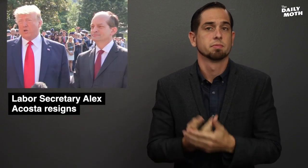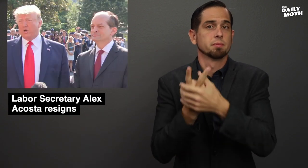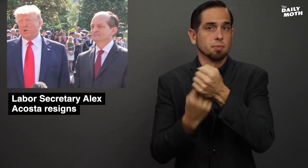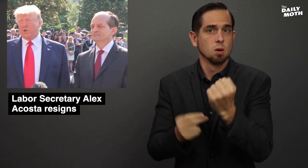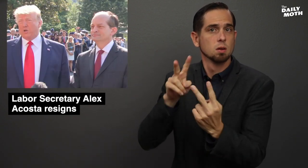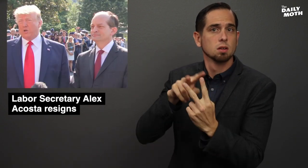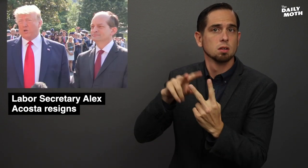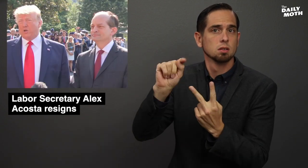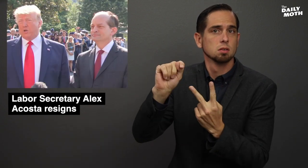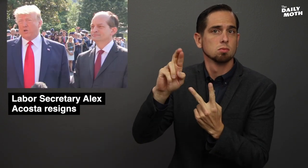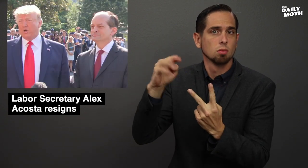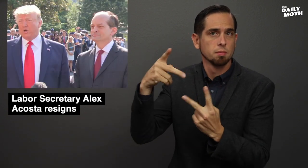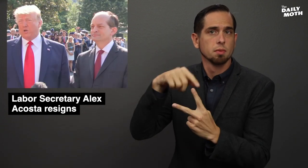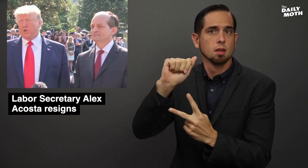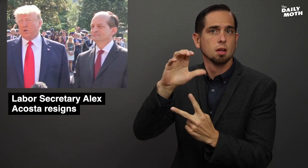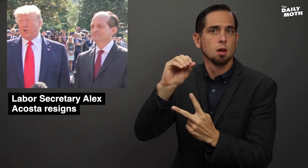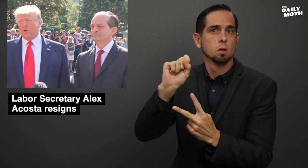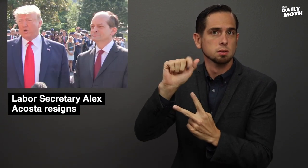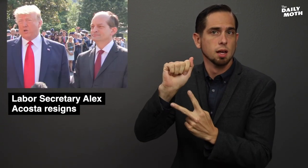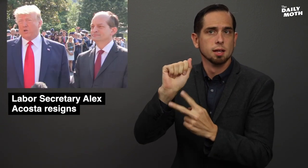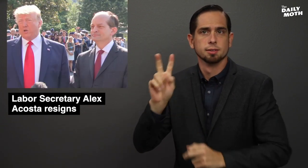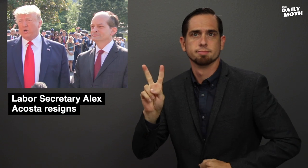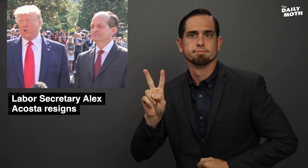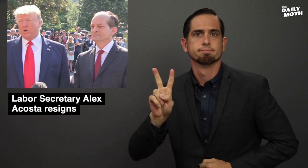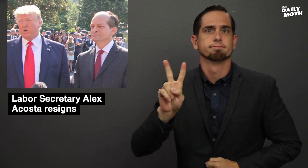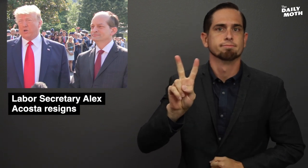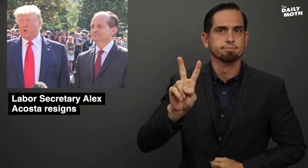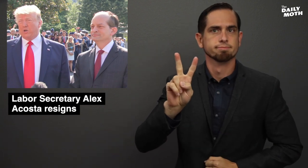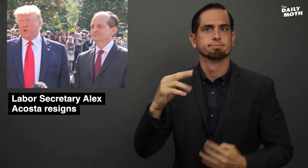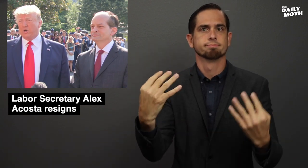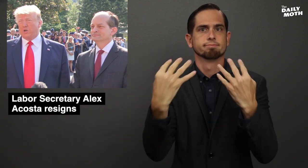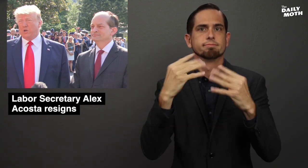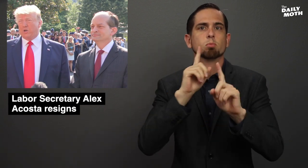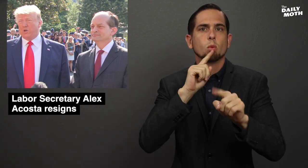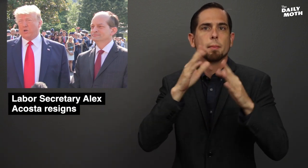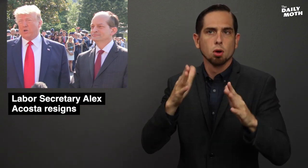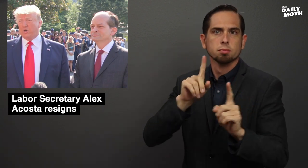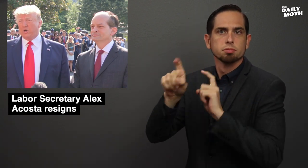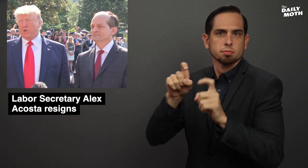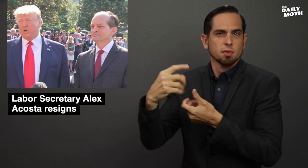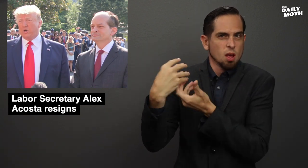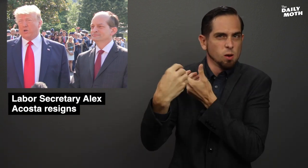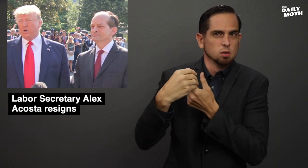Both of them appeared before reporters outside